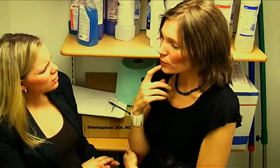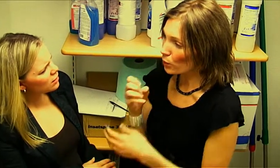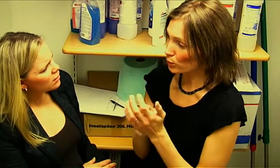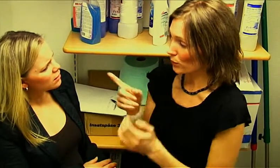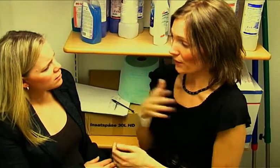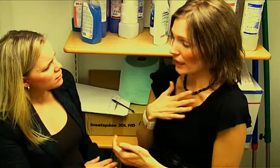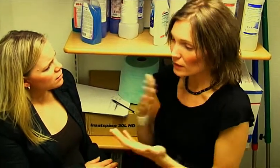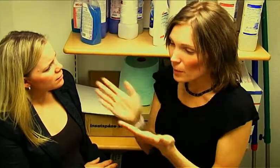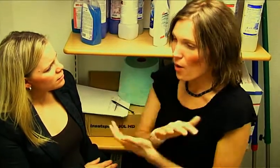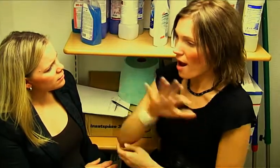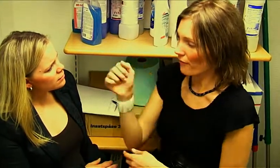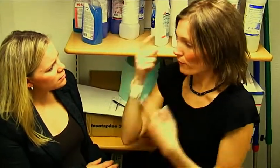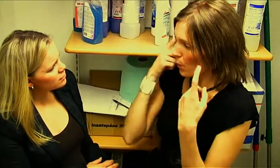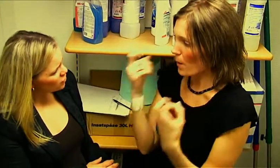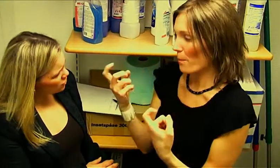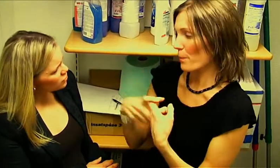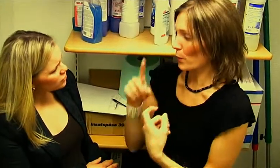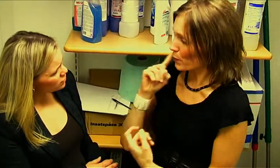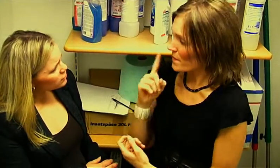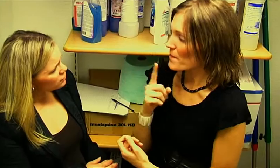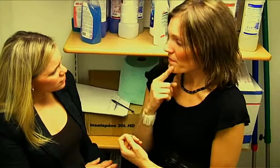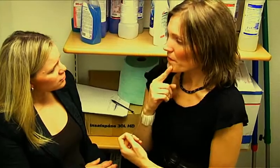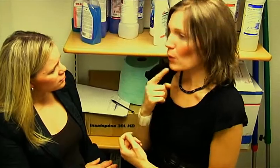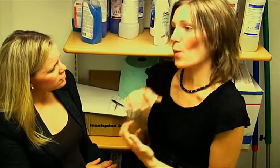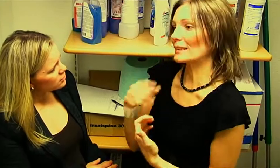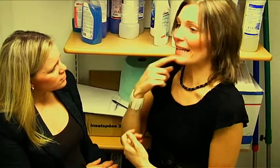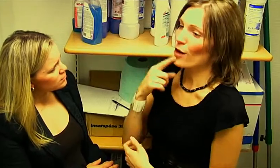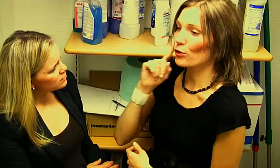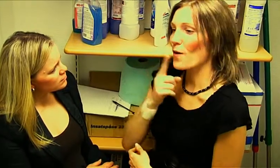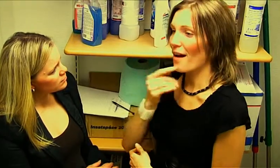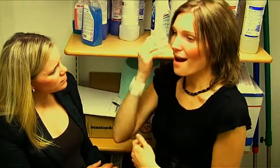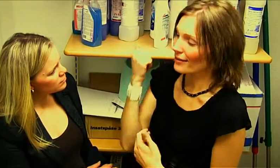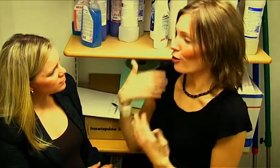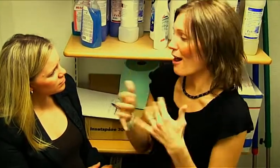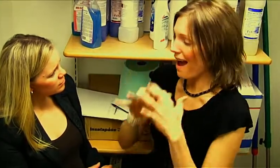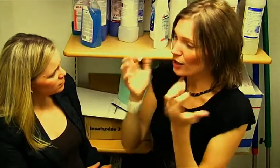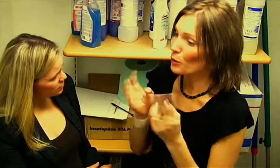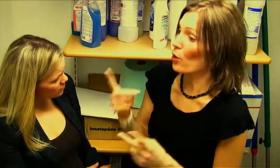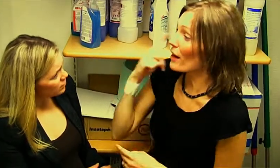You want to delete all prejudice about deaf and say that deaf can do anything-